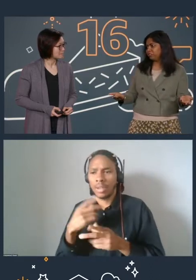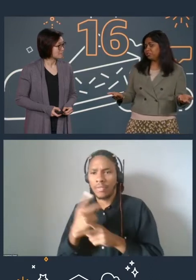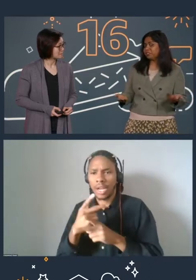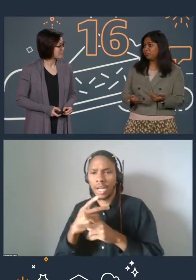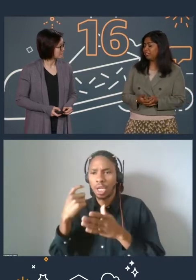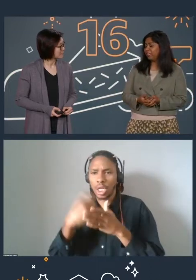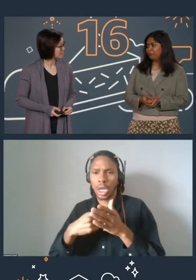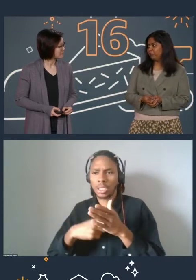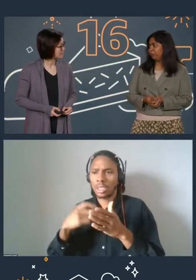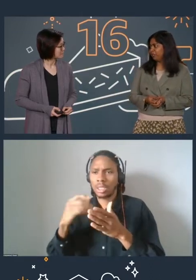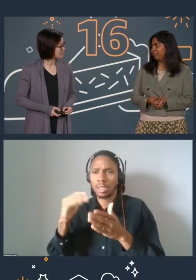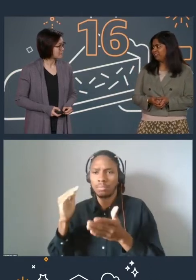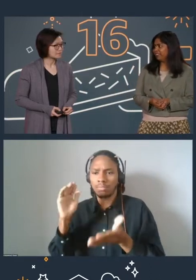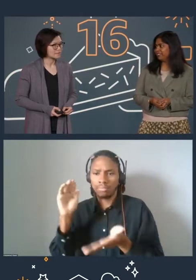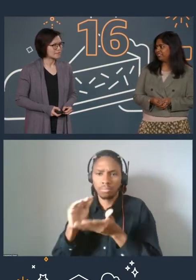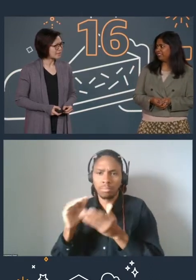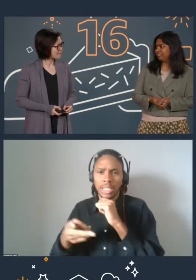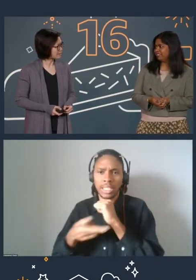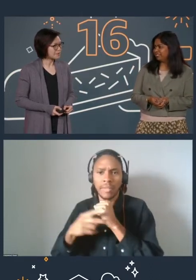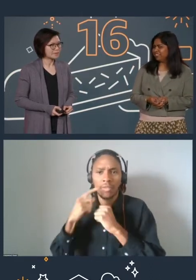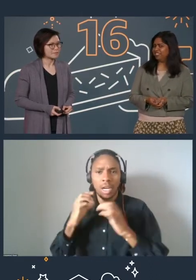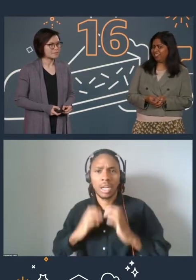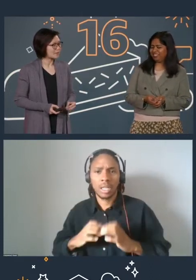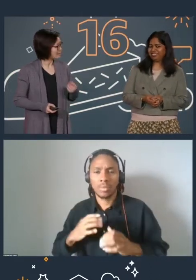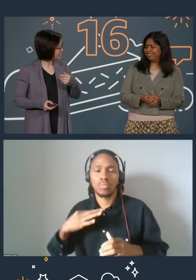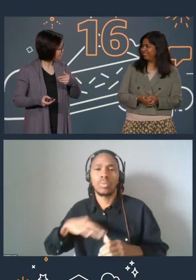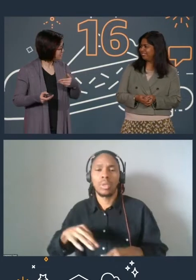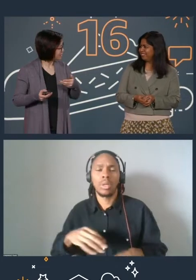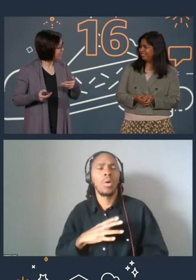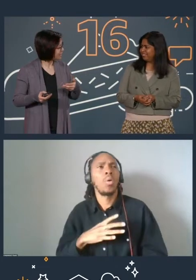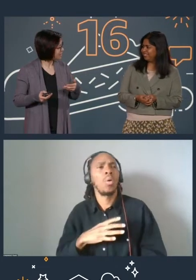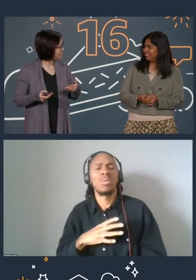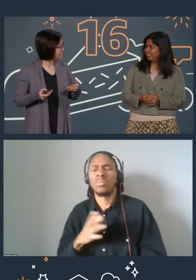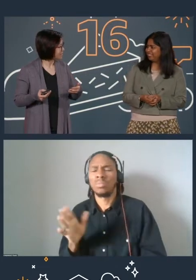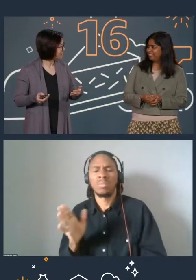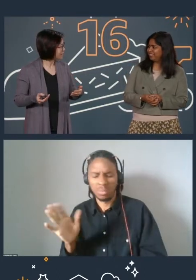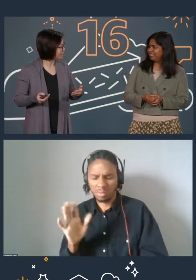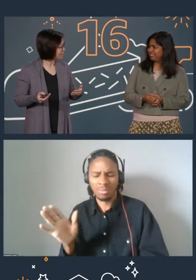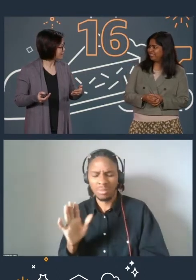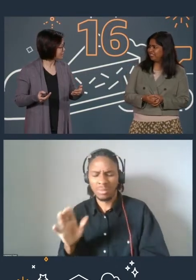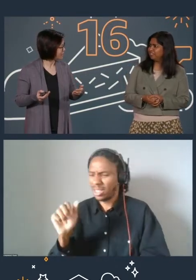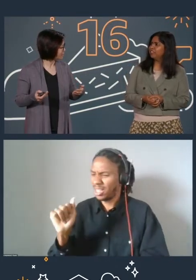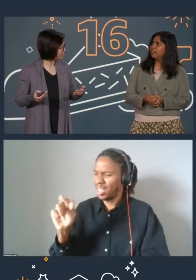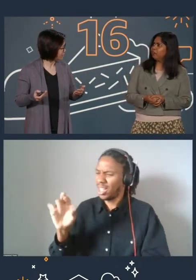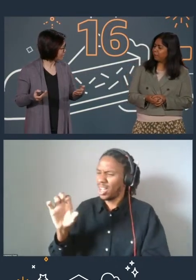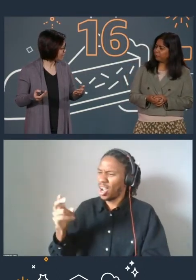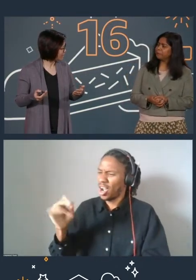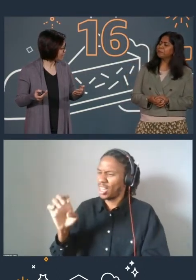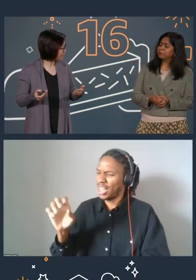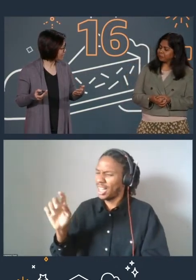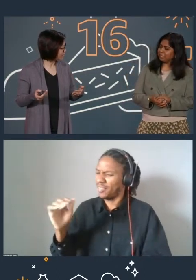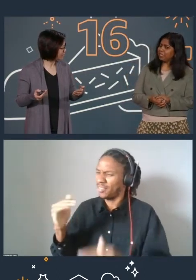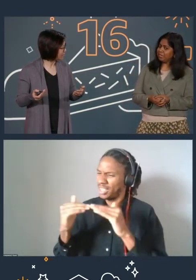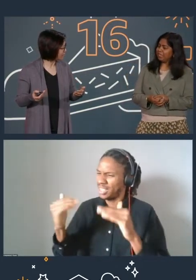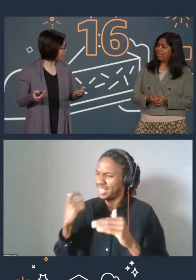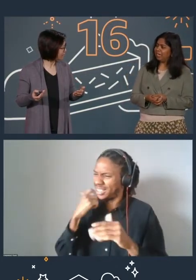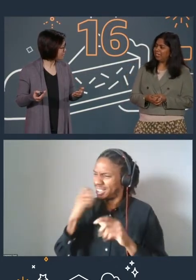So it's really helpful for me. That's pretty awesome. - Yeah. Wait, didn't the archive tier only get released a couple months ago during re:Invent?